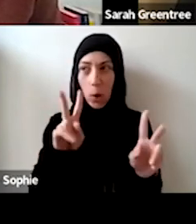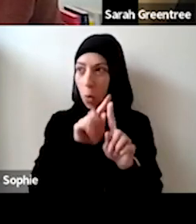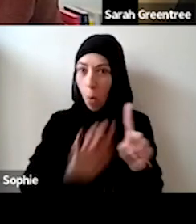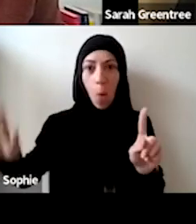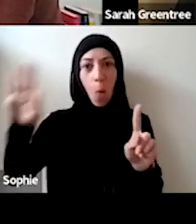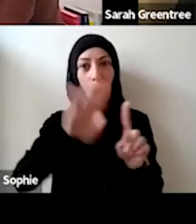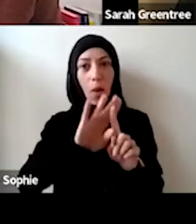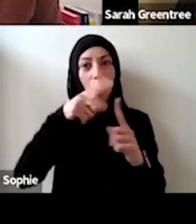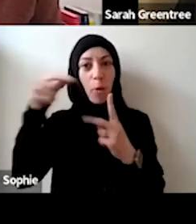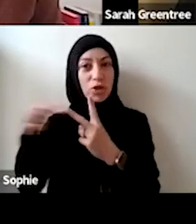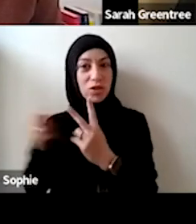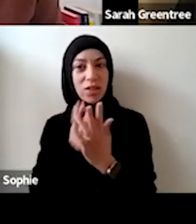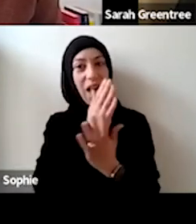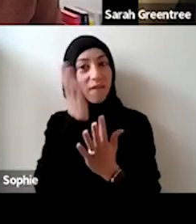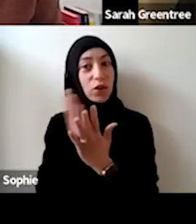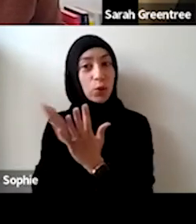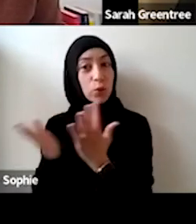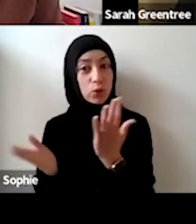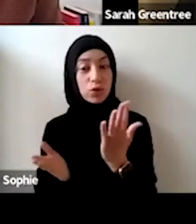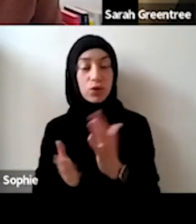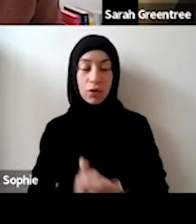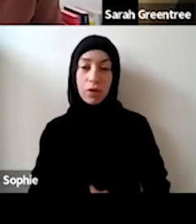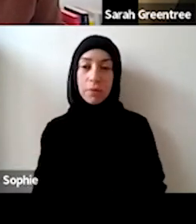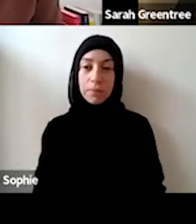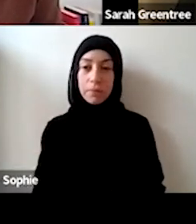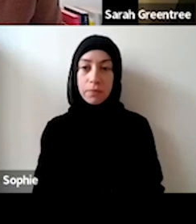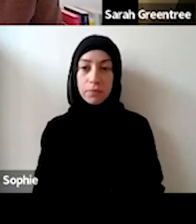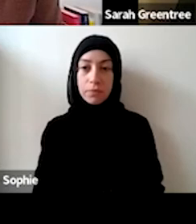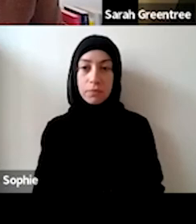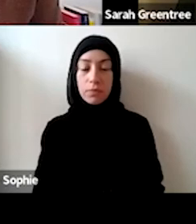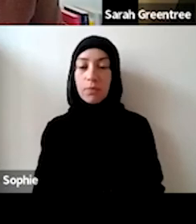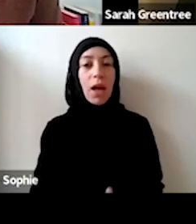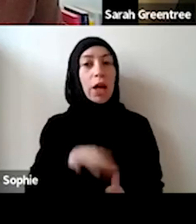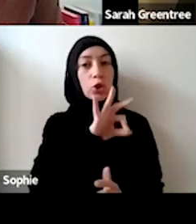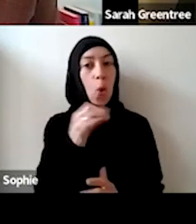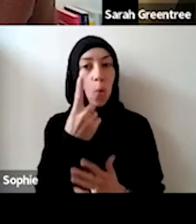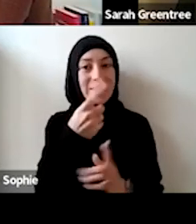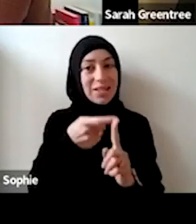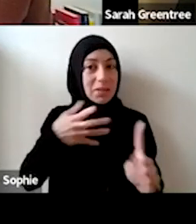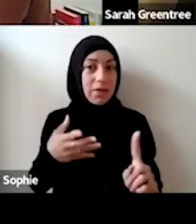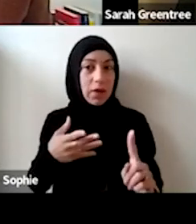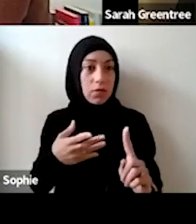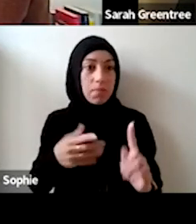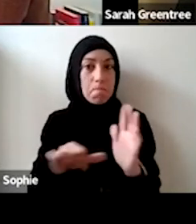Of funding. So it isn't really a case that we can say. You know the budget for visual arts is going to be X